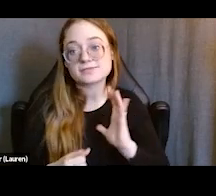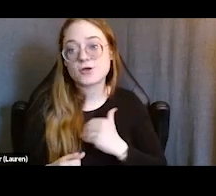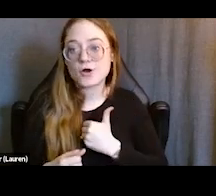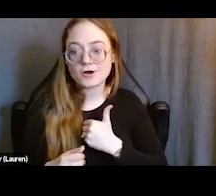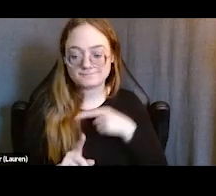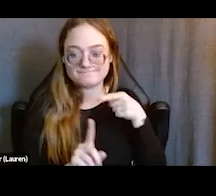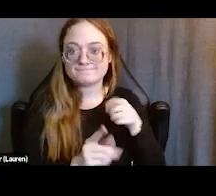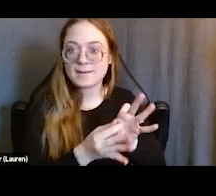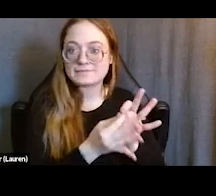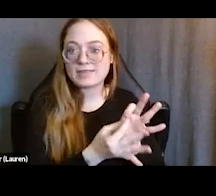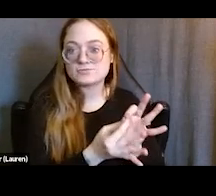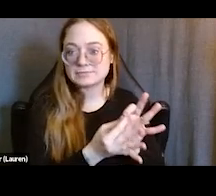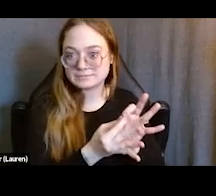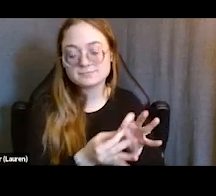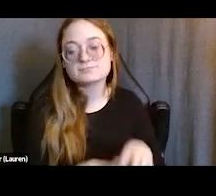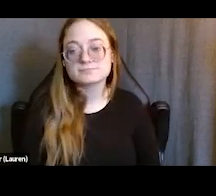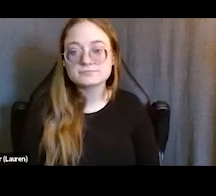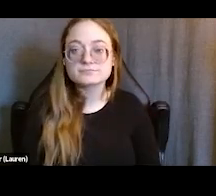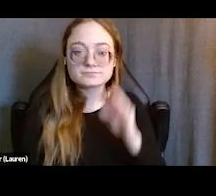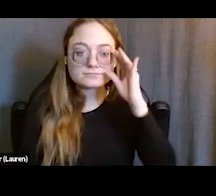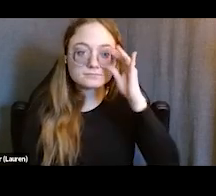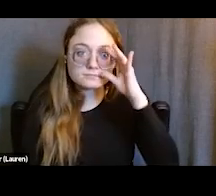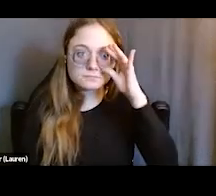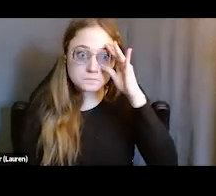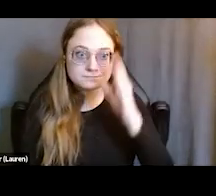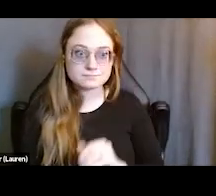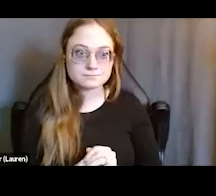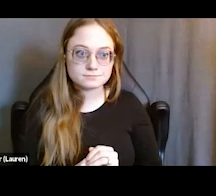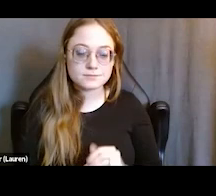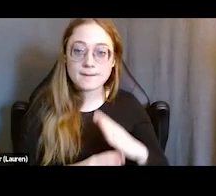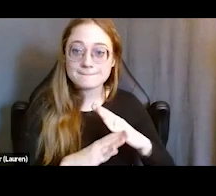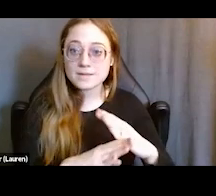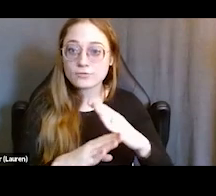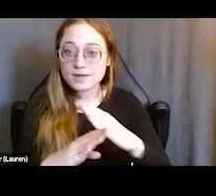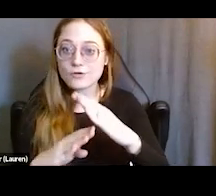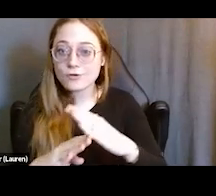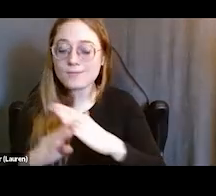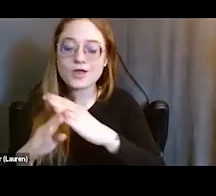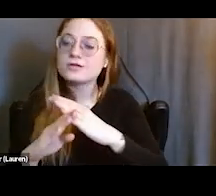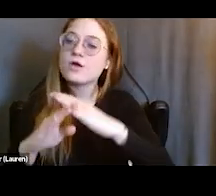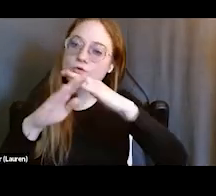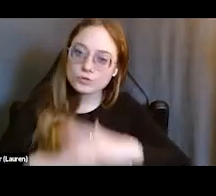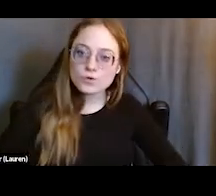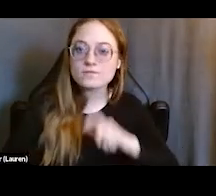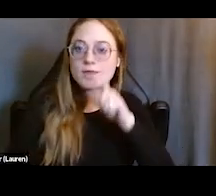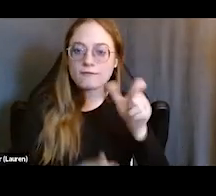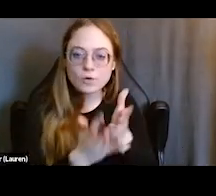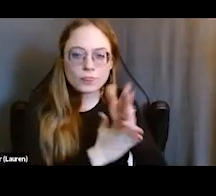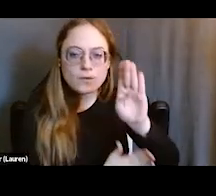and we very much see that and remove those barriers. Our young people don't have to go through billing to meet our clinicians. They can come and see us as often